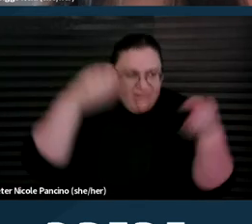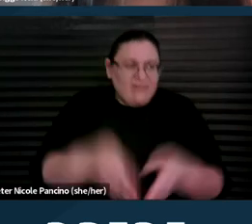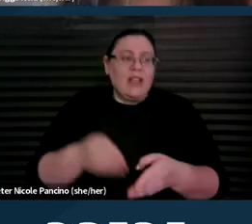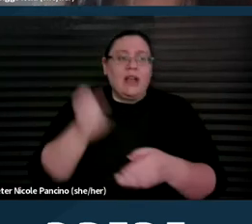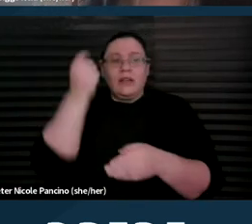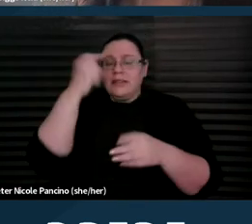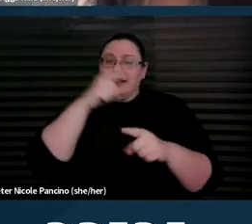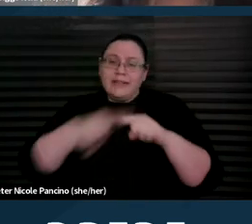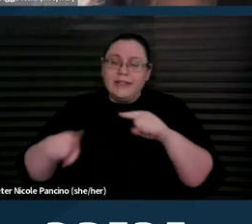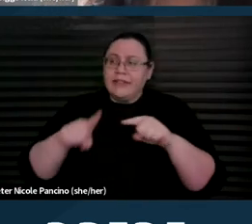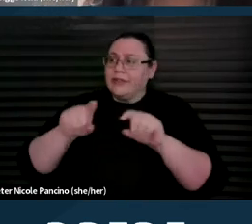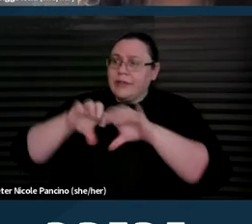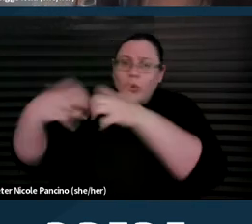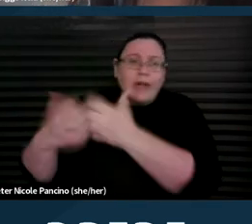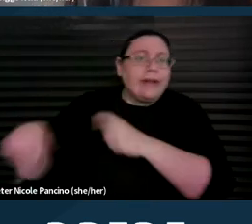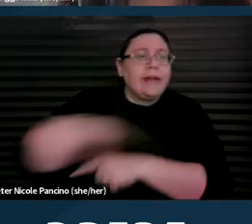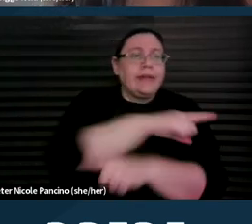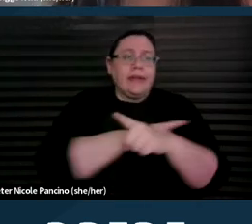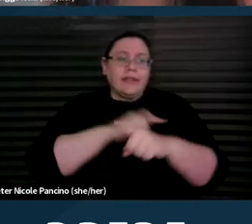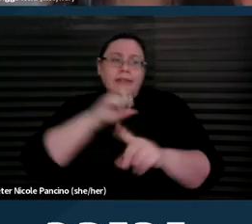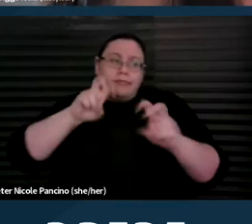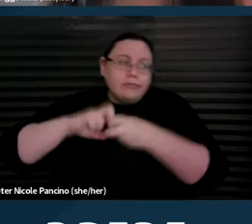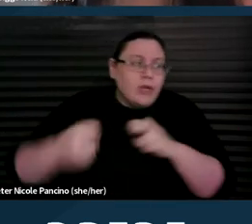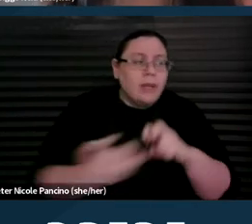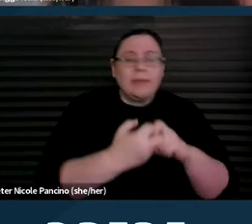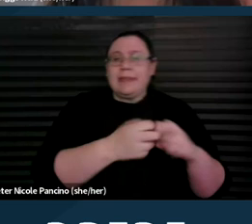and focus on access and commitment to dismantling systems of oppression.